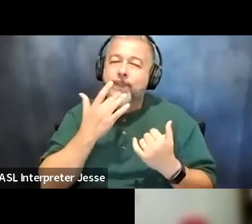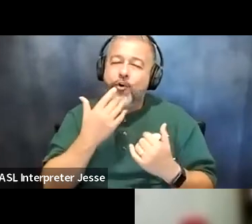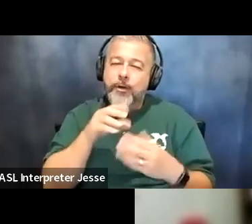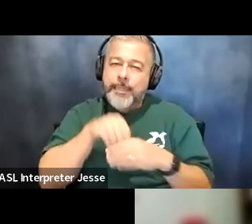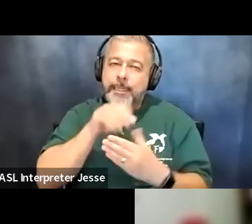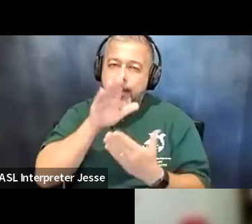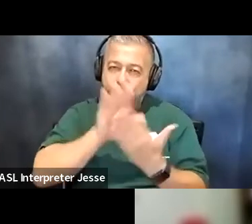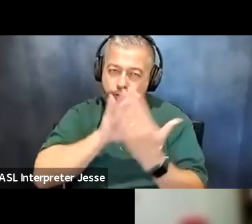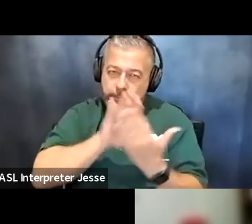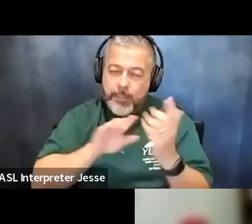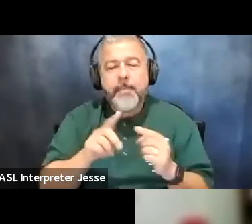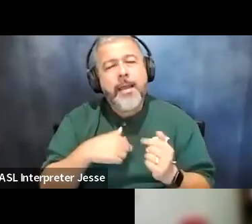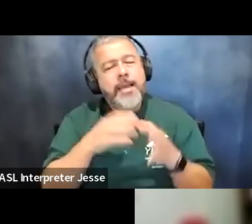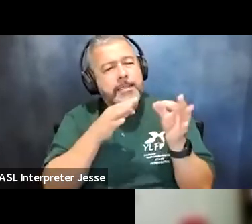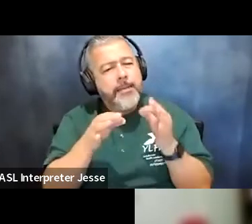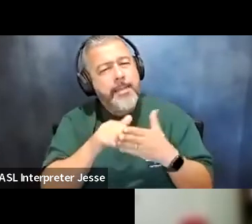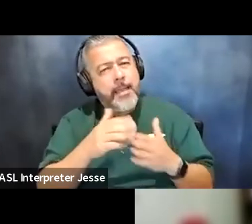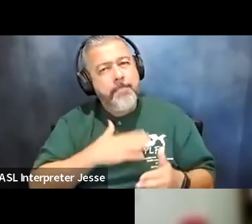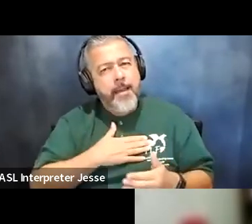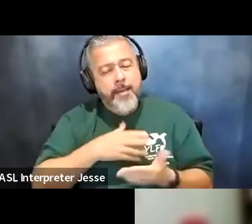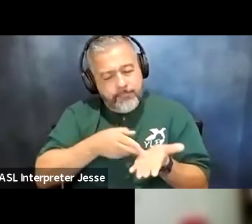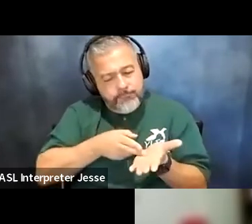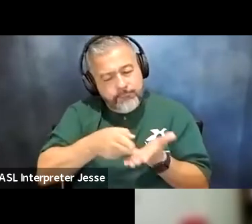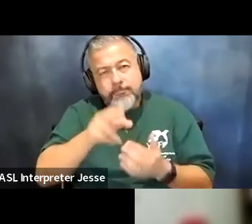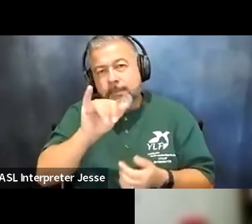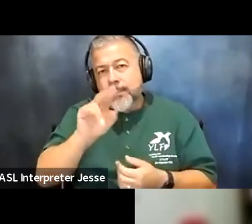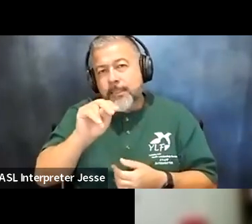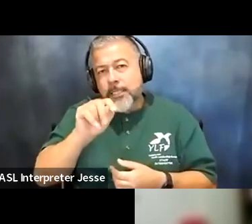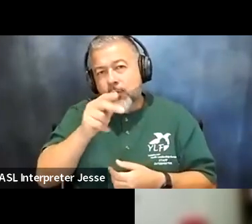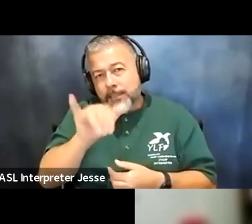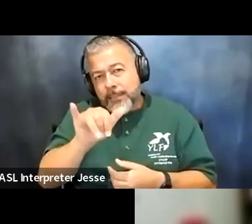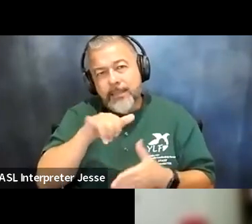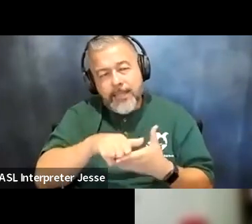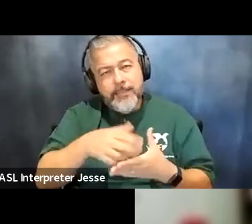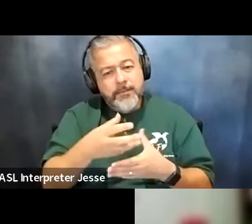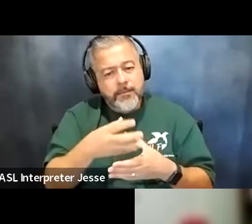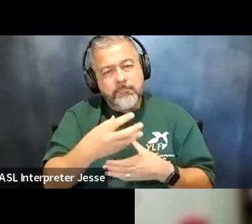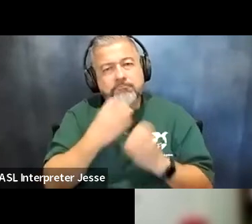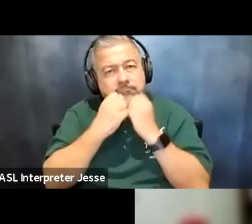my integrity is kind of what i've always had and that's very important to me and when they